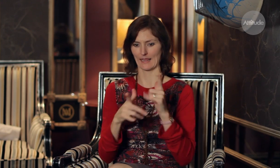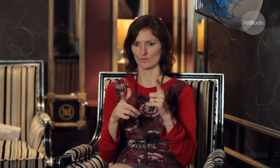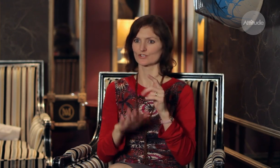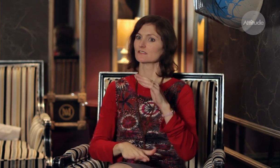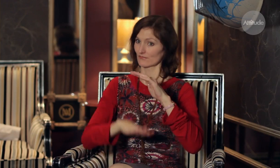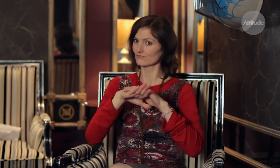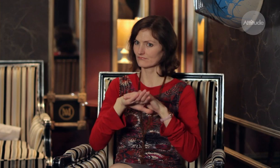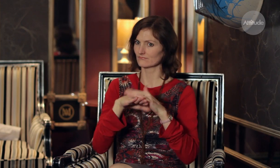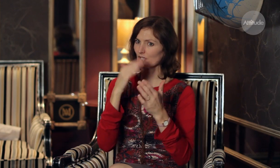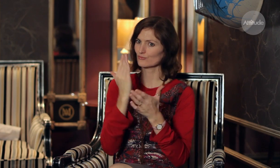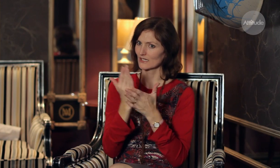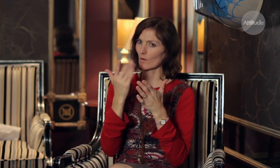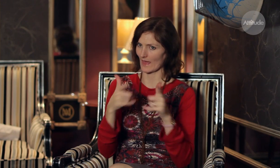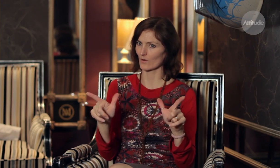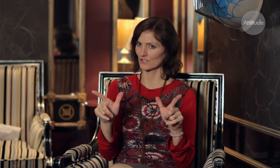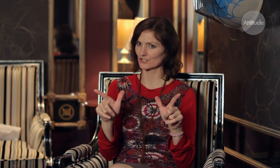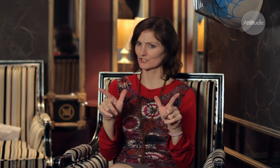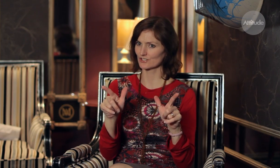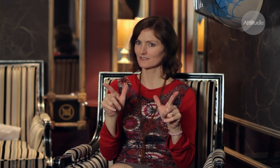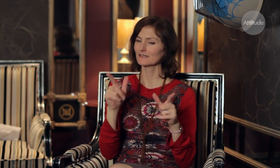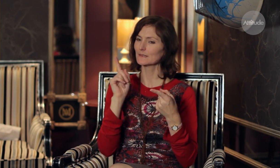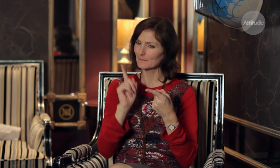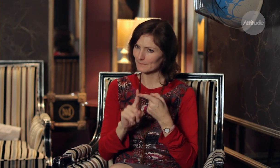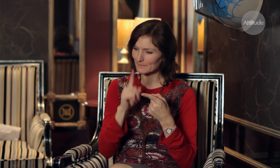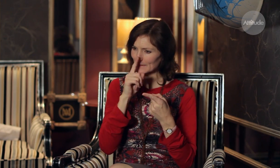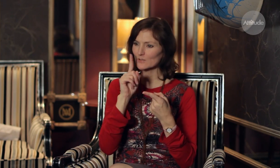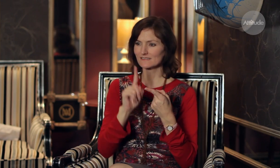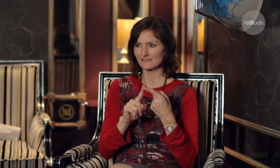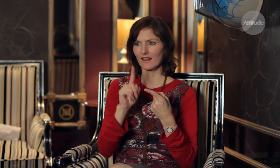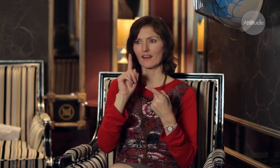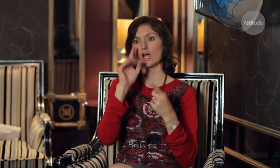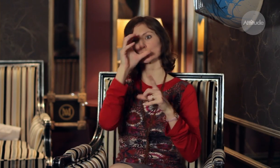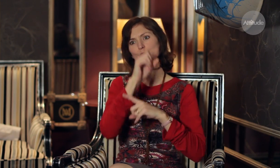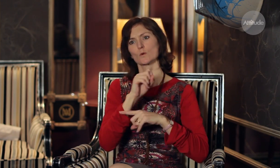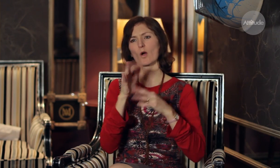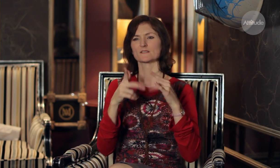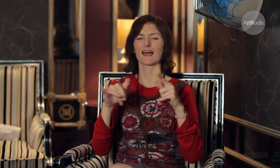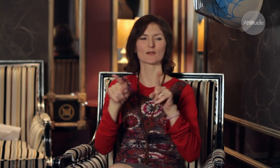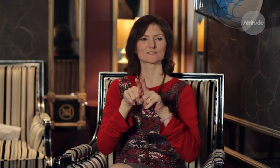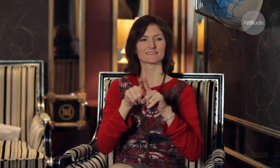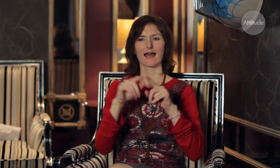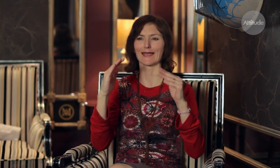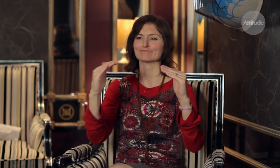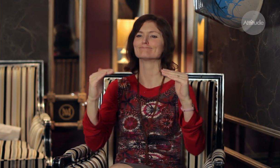a full complete language. There’s an assumption that it’s dumbed down… or it’s a more simple